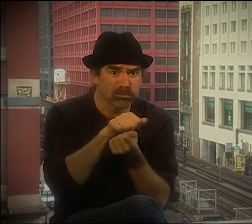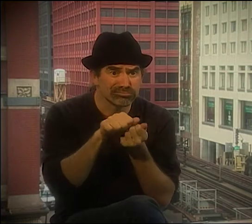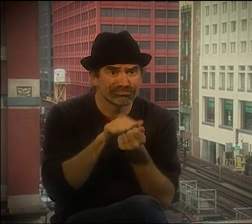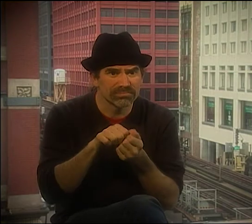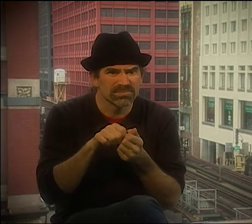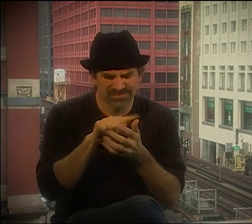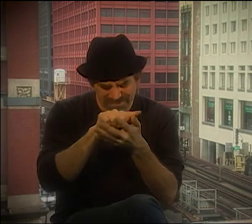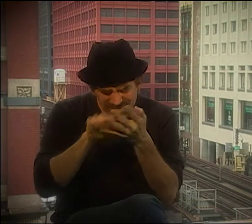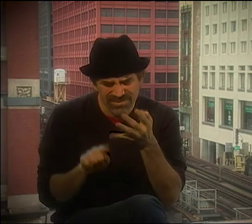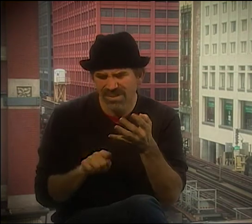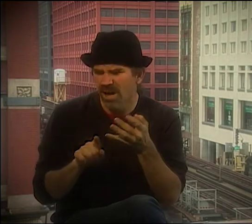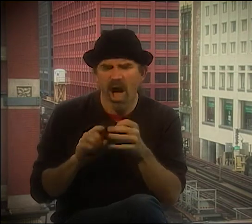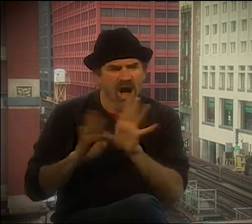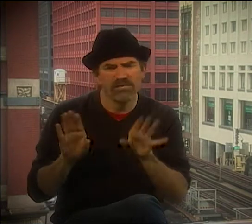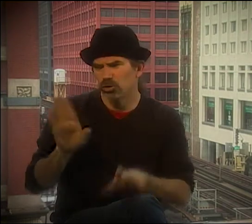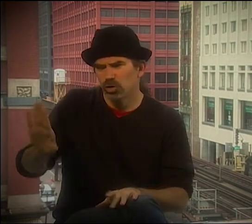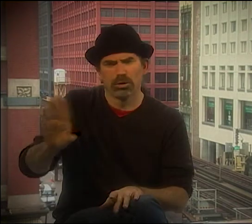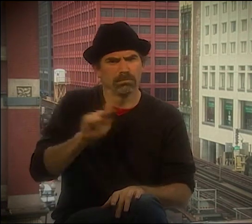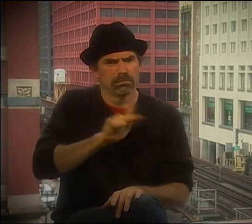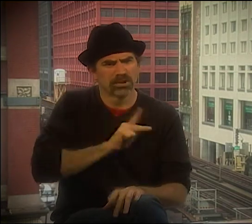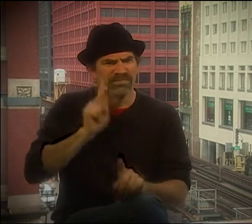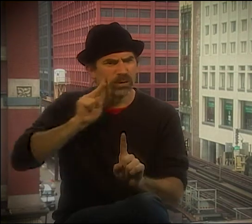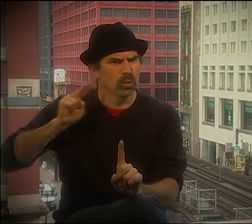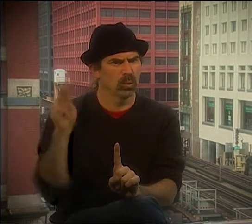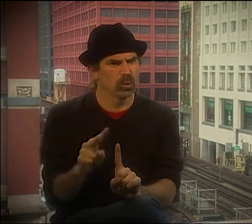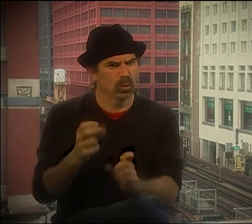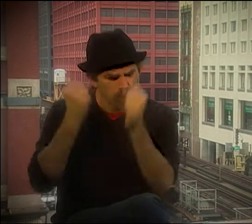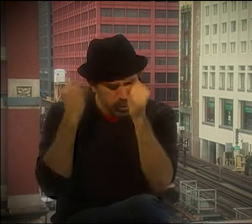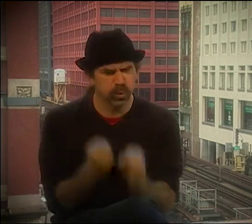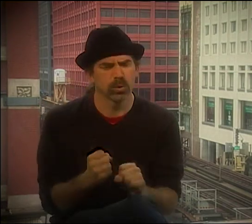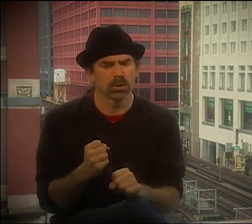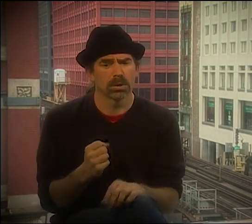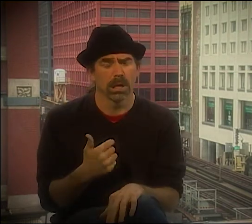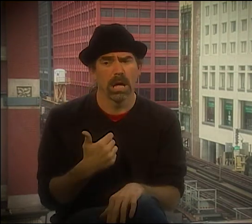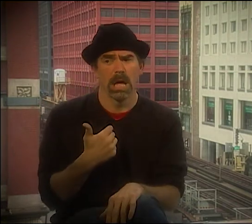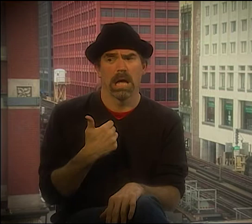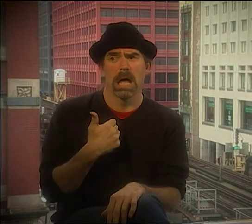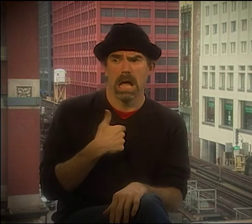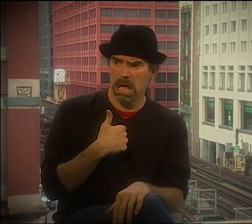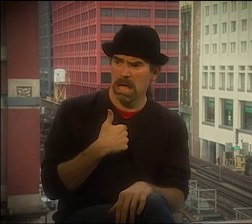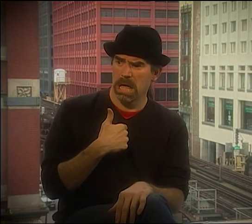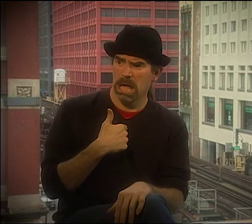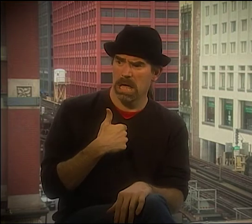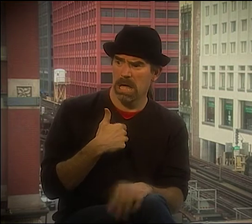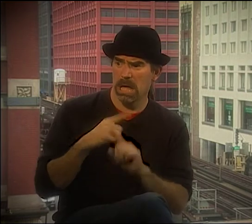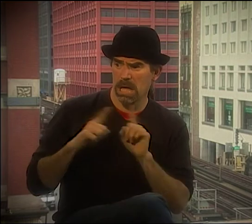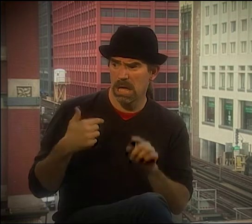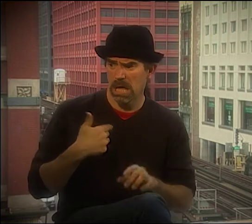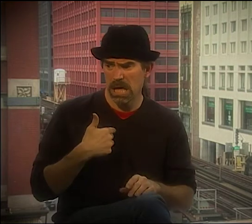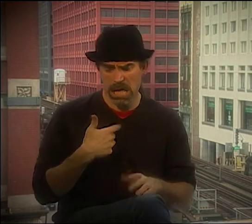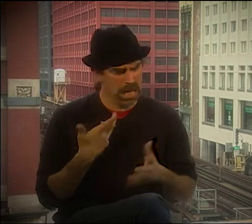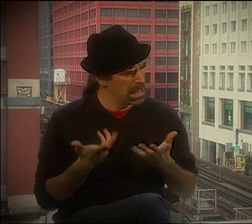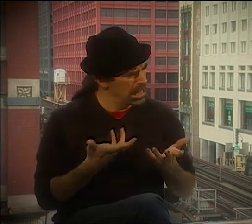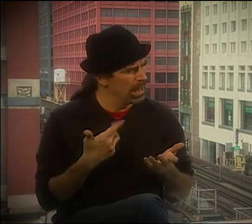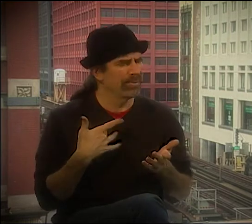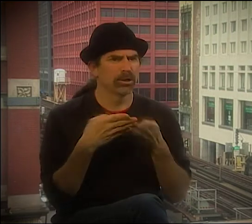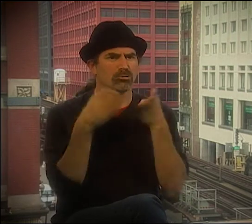AND OF COURSE, THEN THERE WAS "RAPE CHOCOLATE," AND YOU KNOW THE CALF POEM, THAT WORD POEM THAT DEBBIE DID